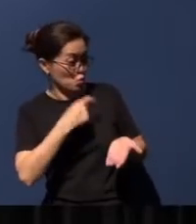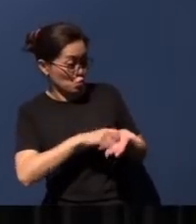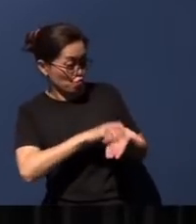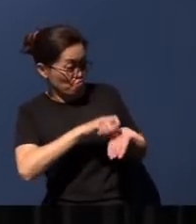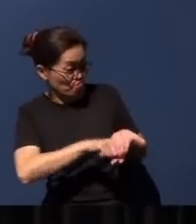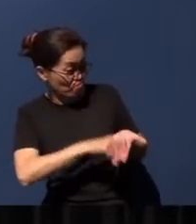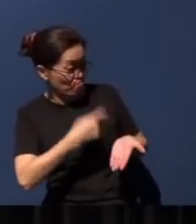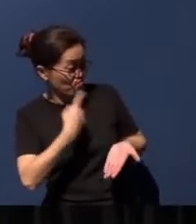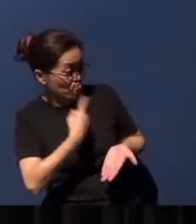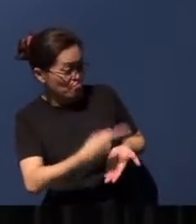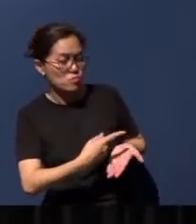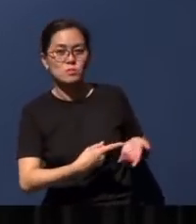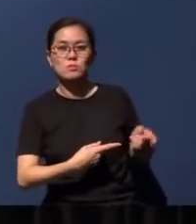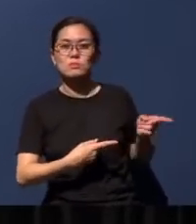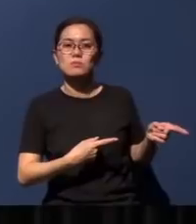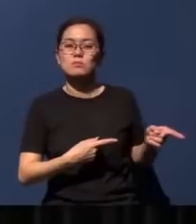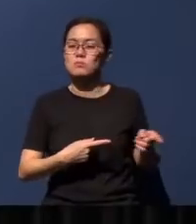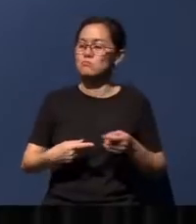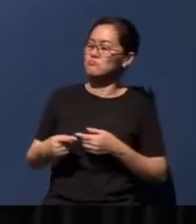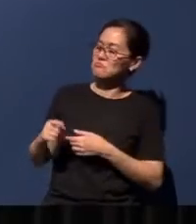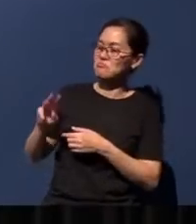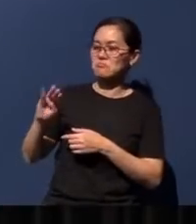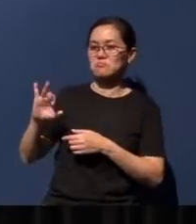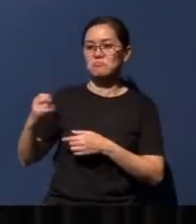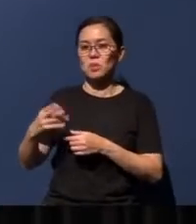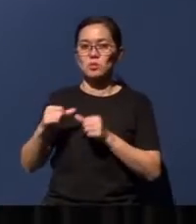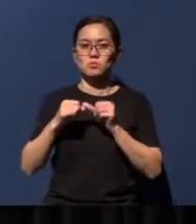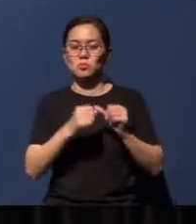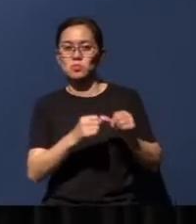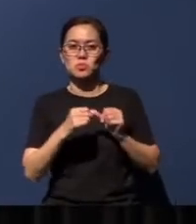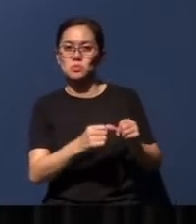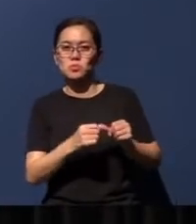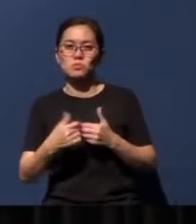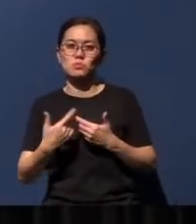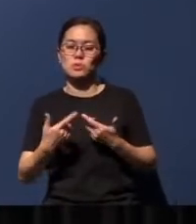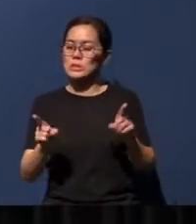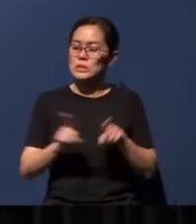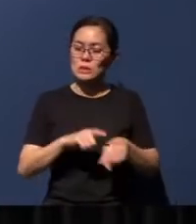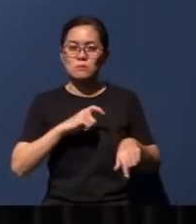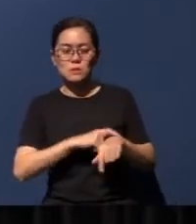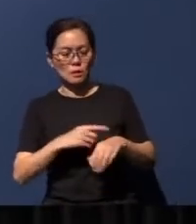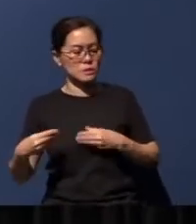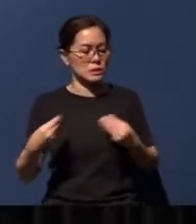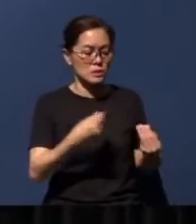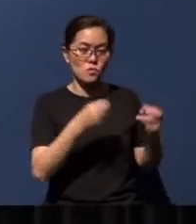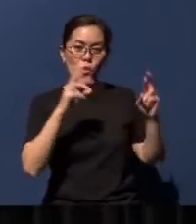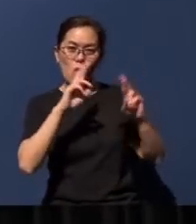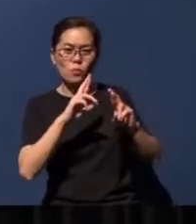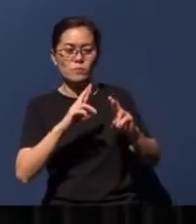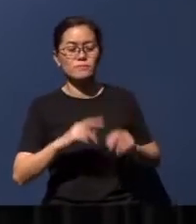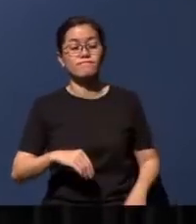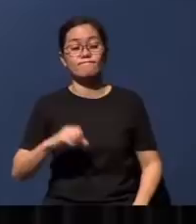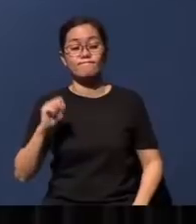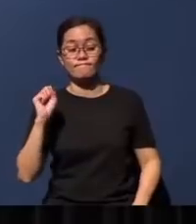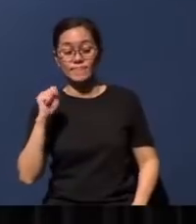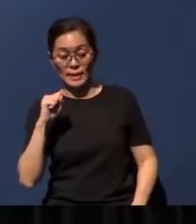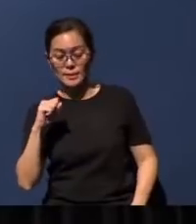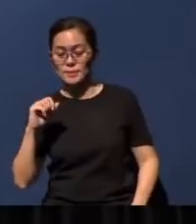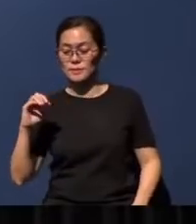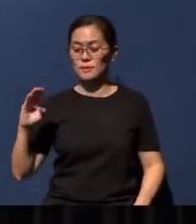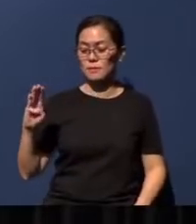the Babylonians, Micah continued to give the people hope. Yes, the Babylonians will come; yes,